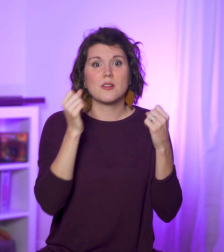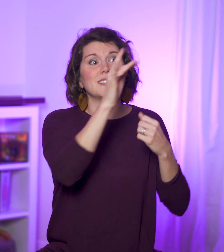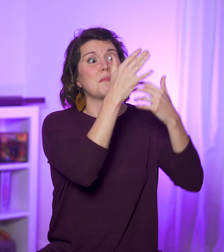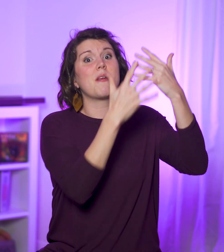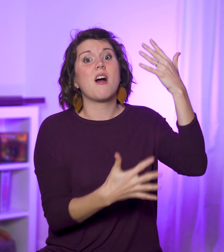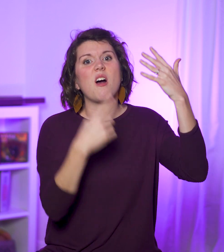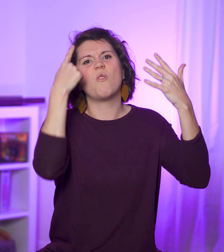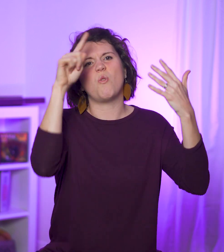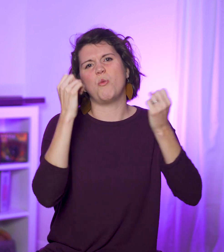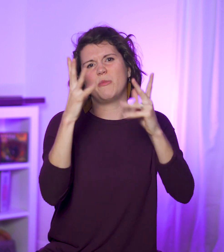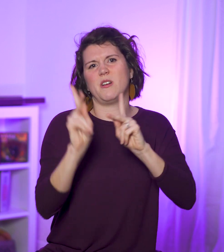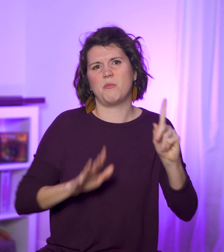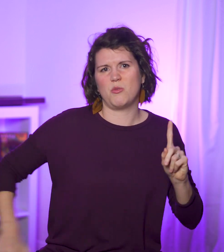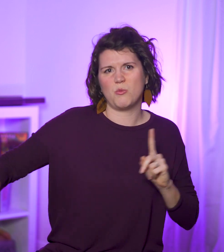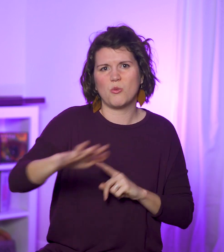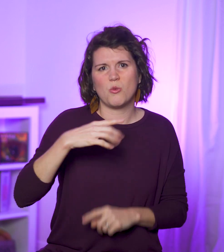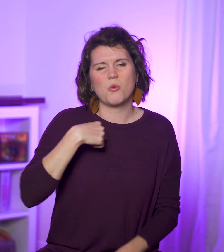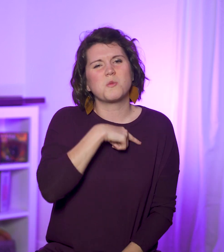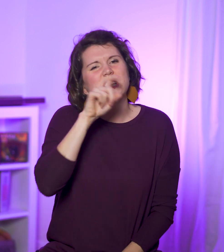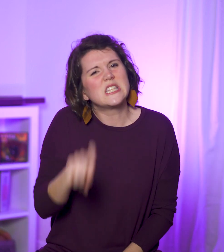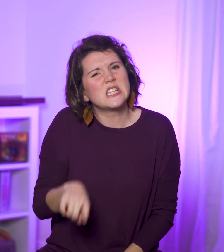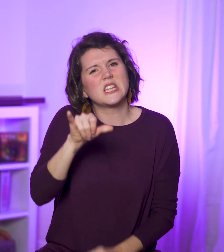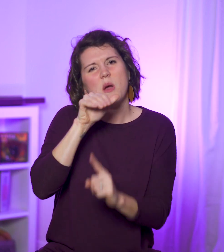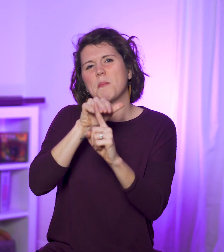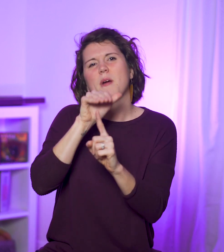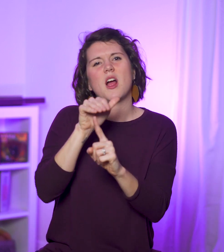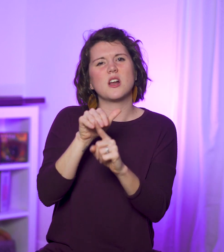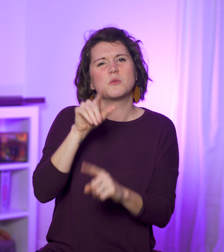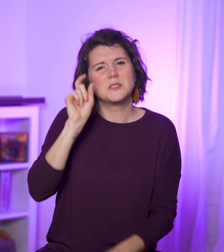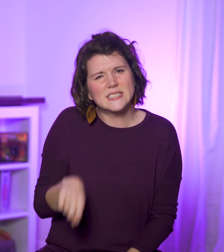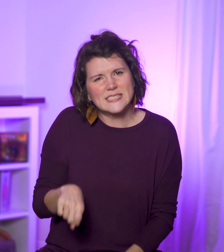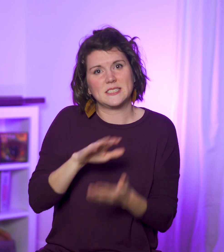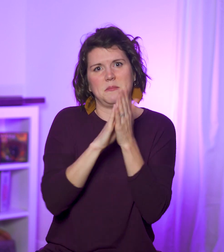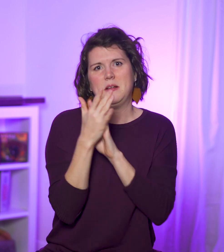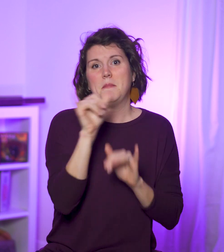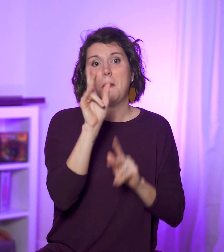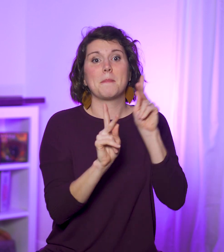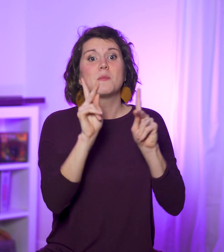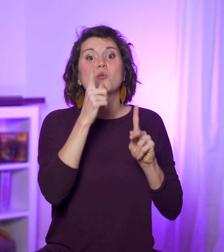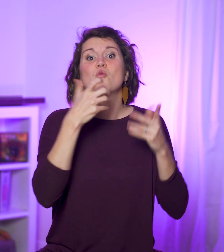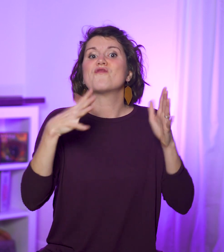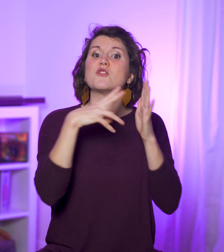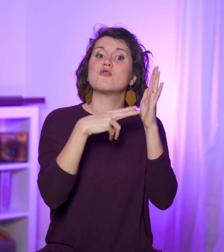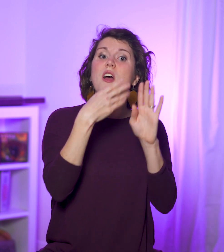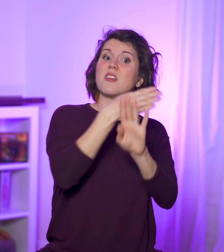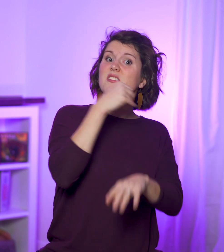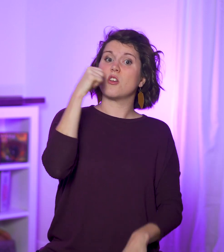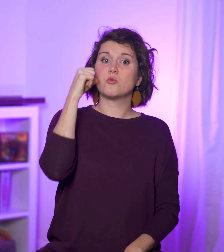and His blood was poured out for many. We need that reminder, or we’ll become like the people we read about yesterday